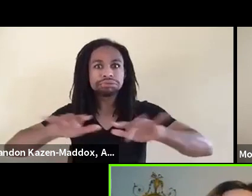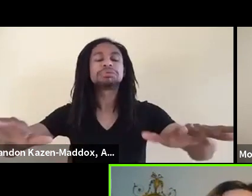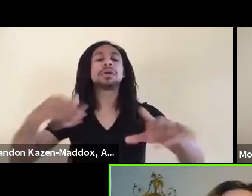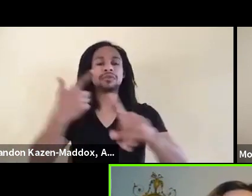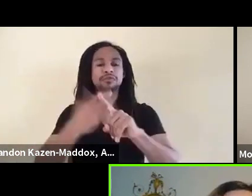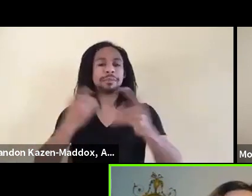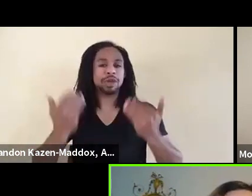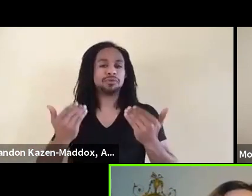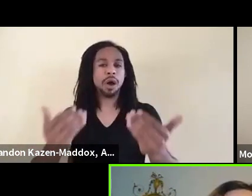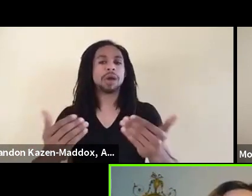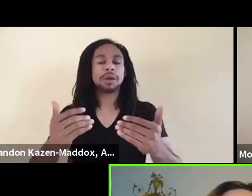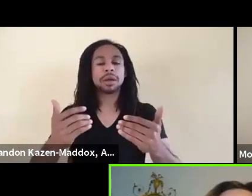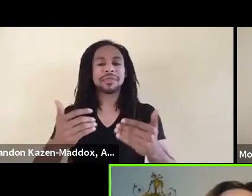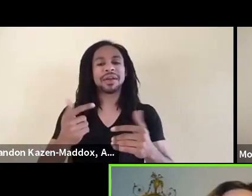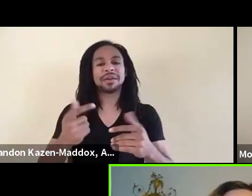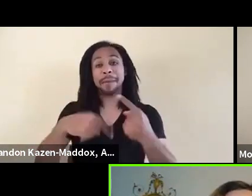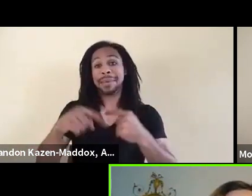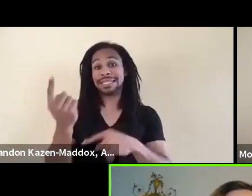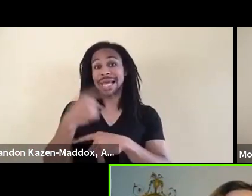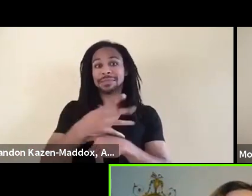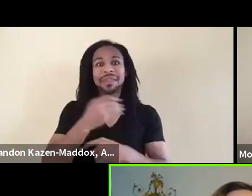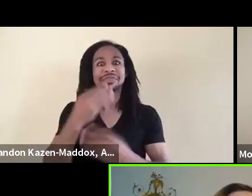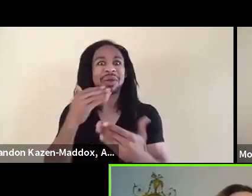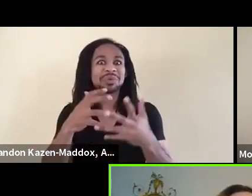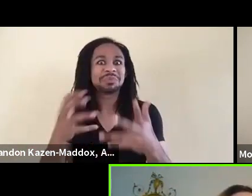Thank you so much, and we'll be with you again soon.